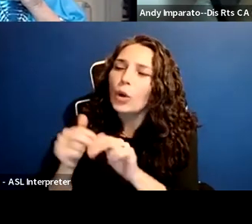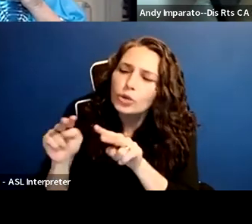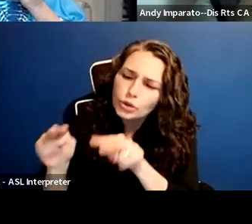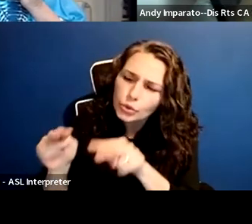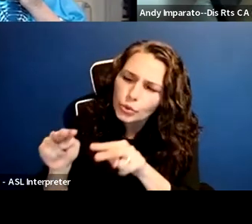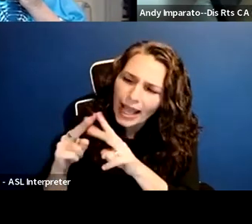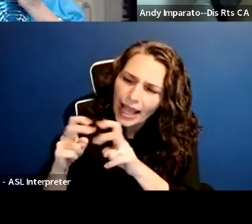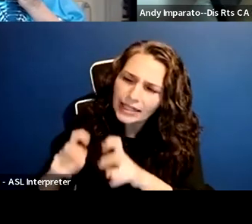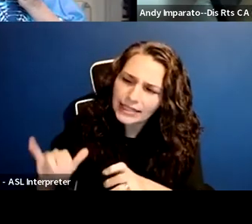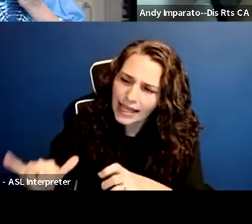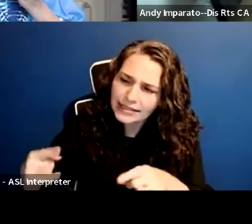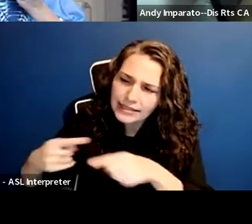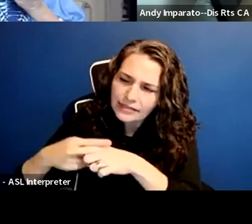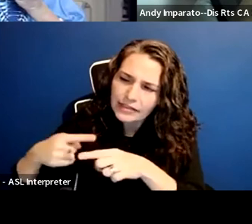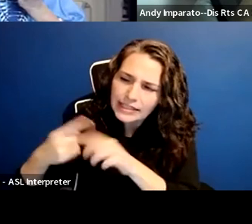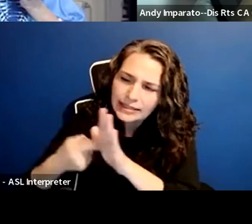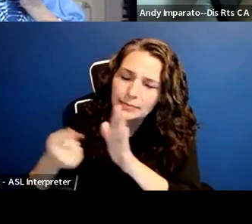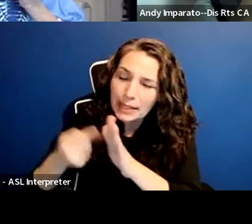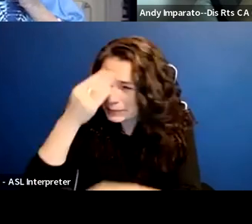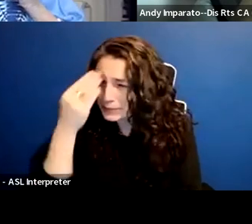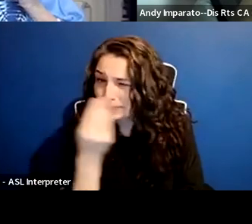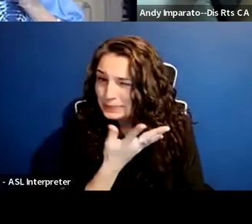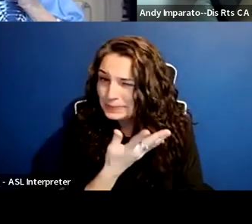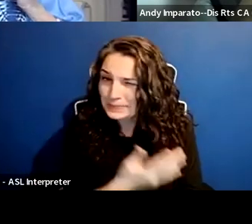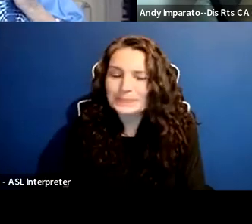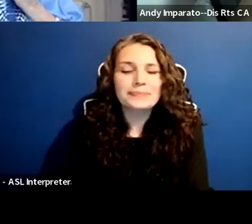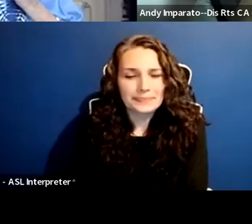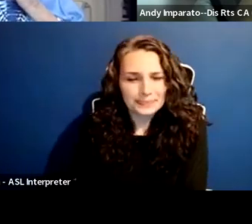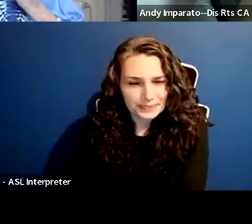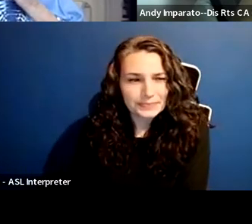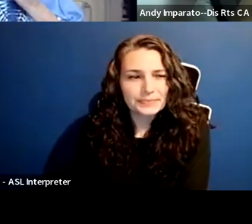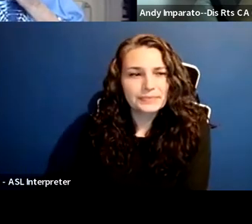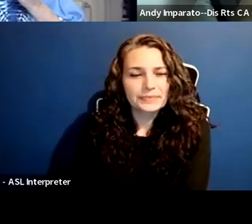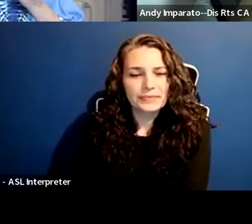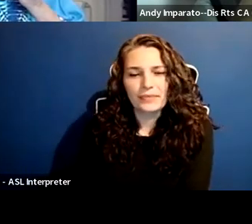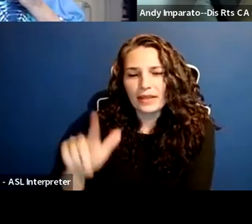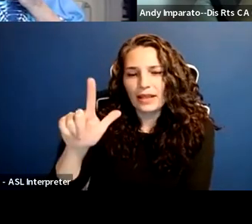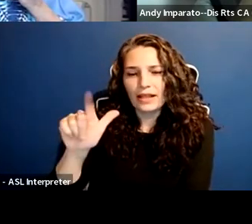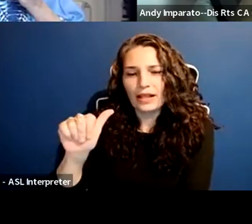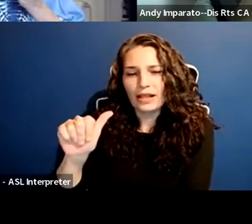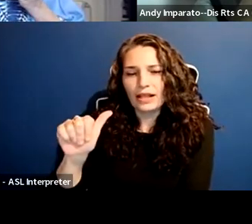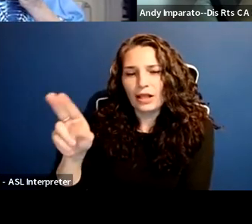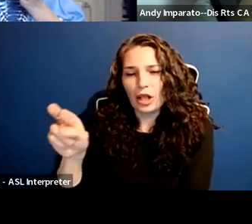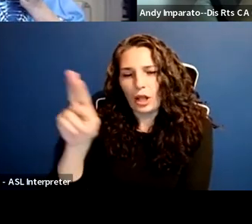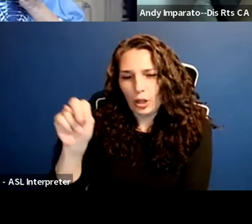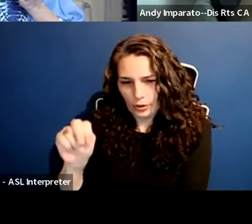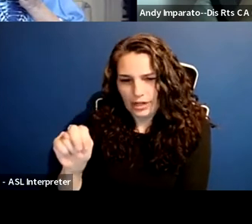That's a really good example, Vivian, of where higher education could do better,